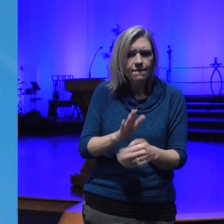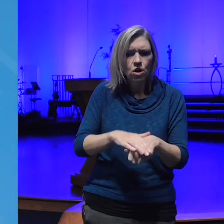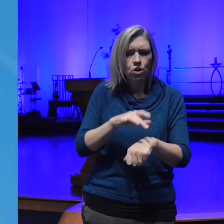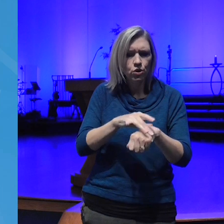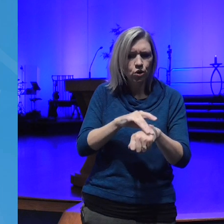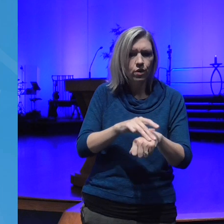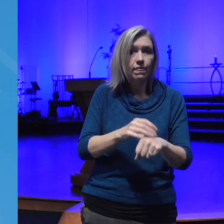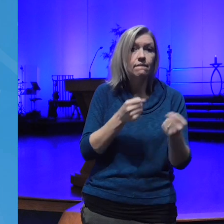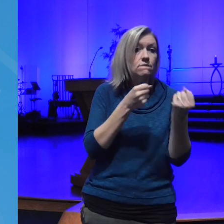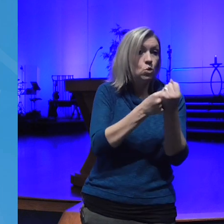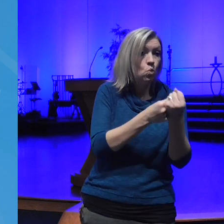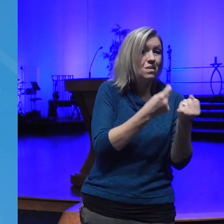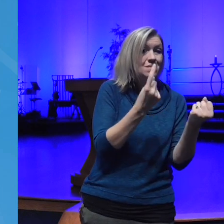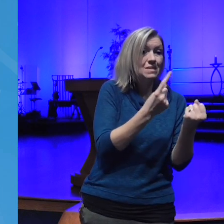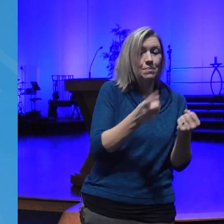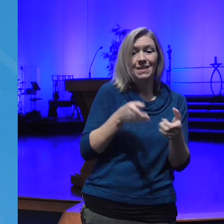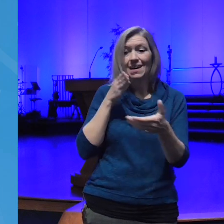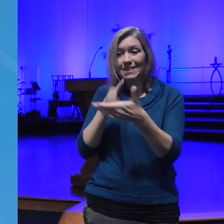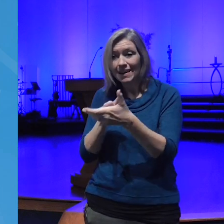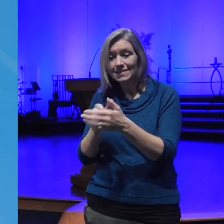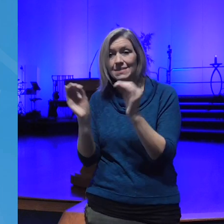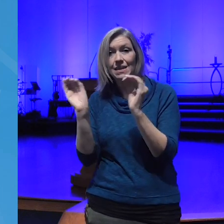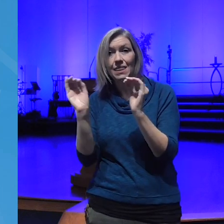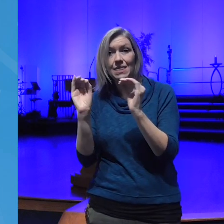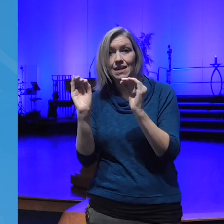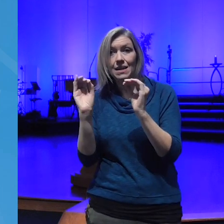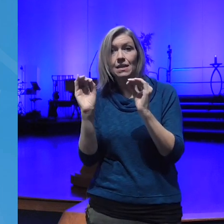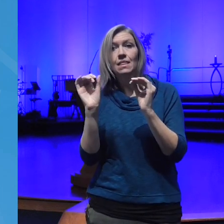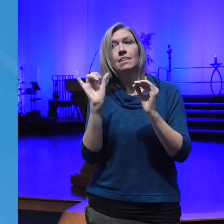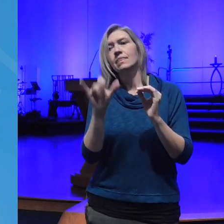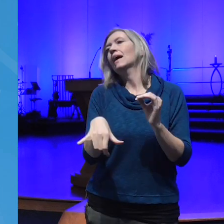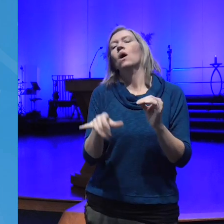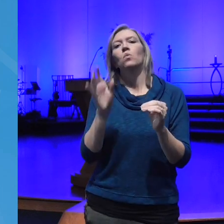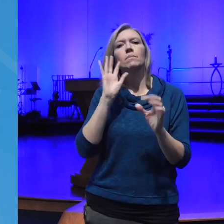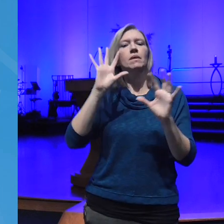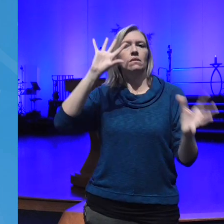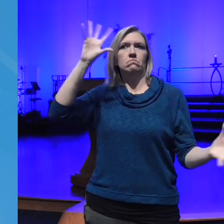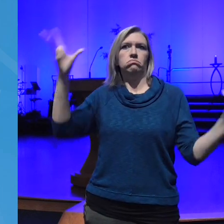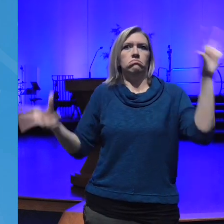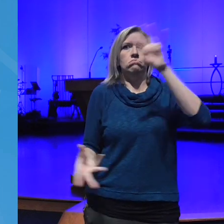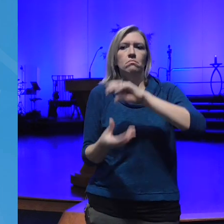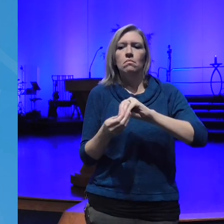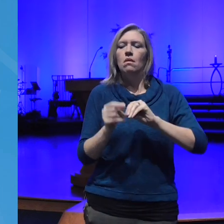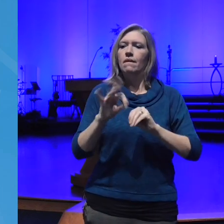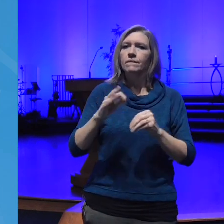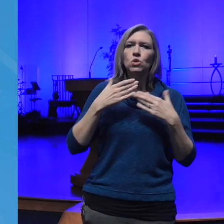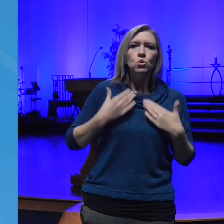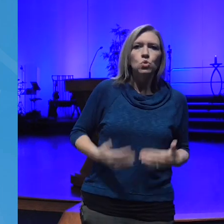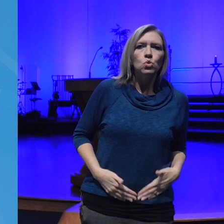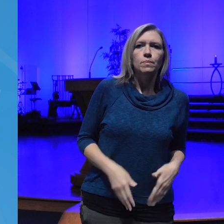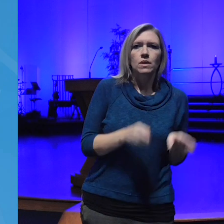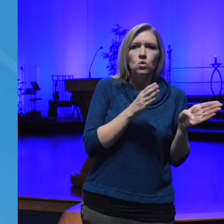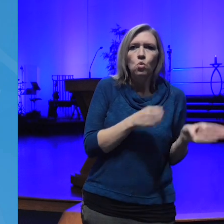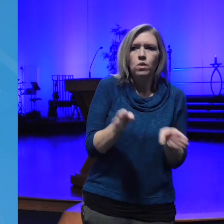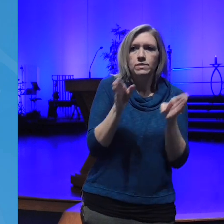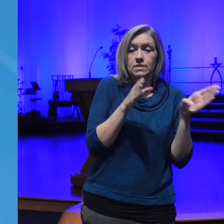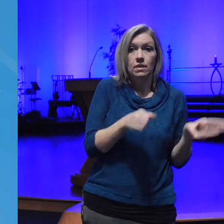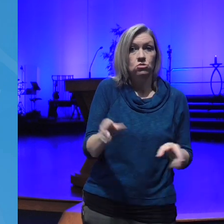nothing this would be the sum mum bonum of human organization wouldn't it it is in the life of the